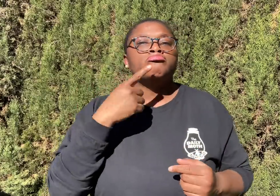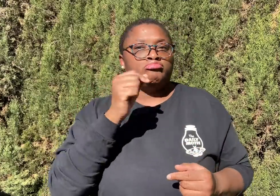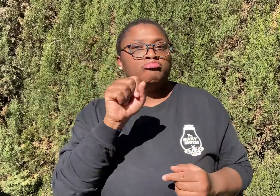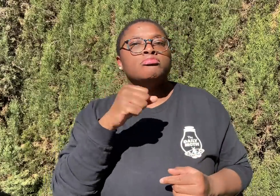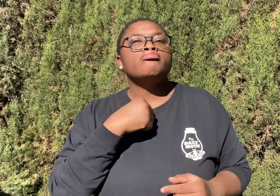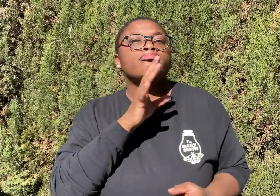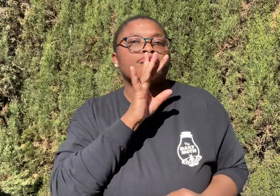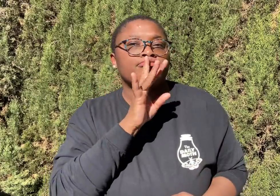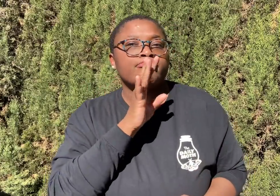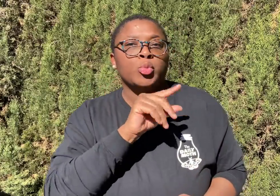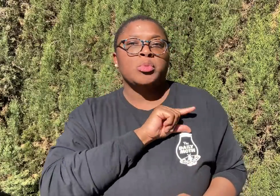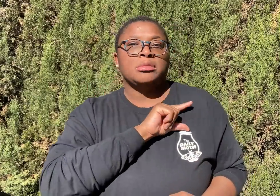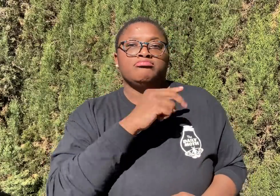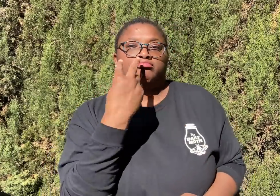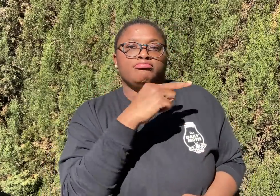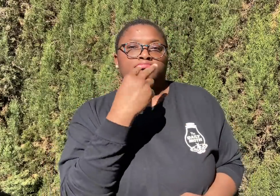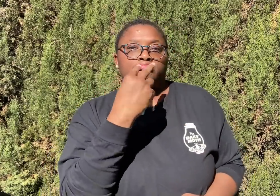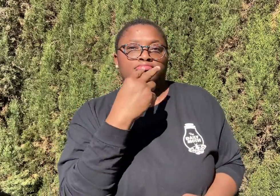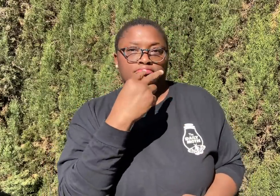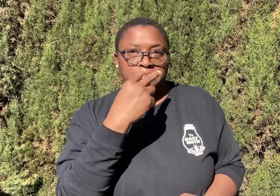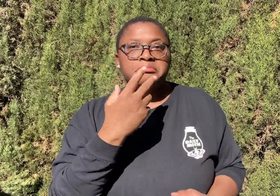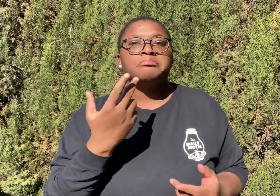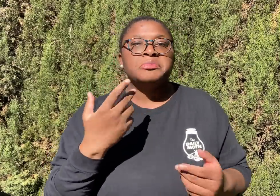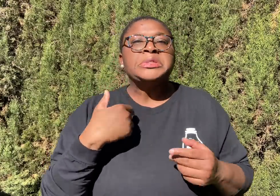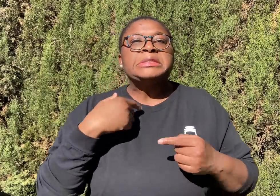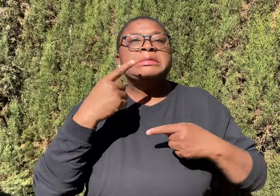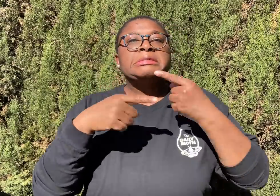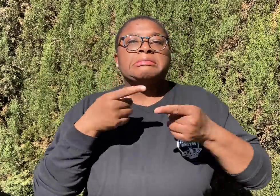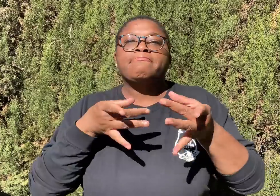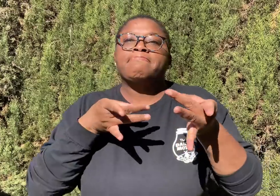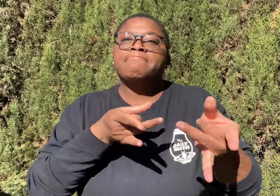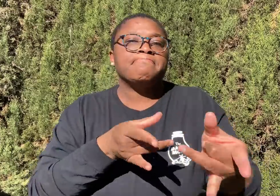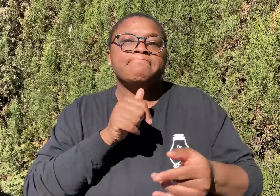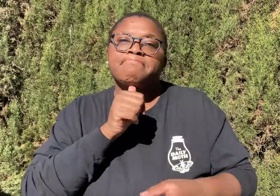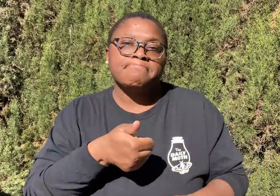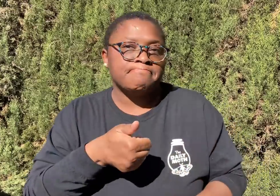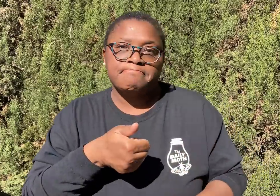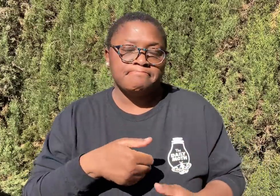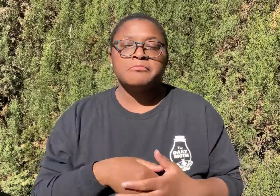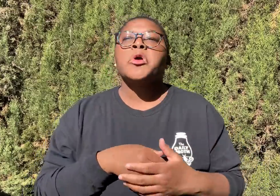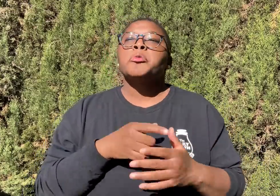She said she used her voice/mouth and Grant would lipread her. She said she was not fluent in ASL.